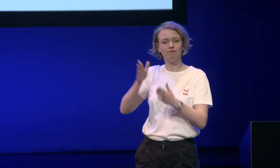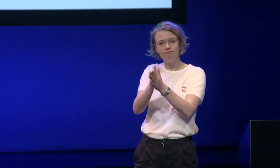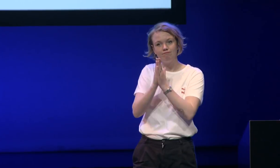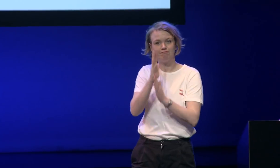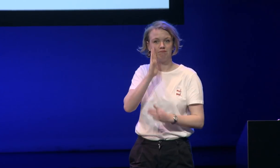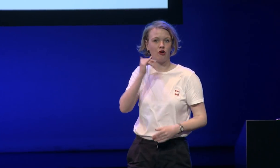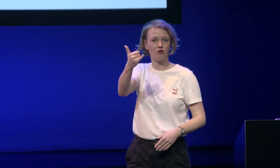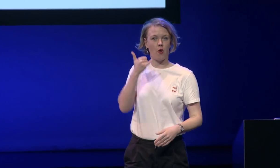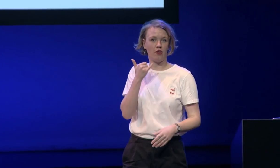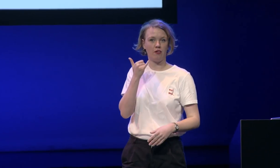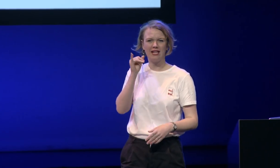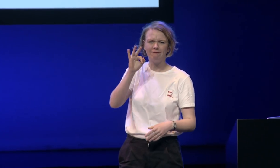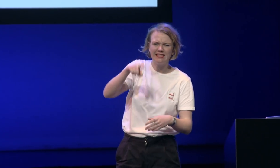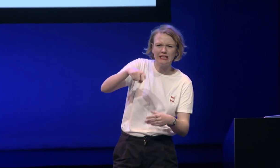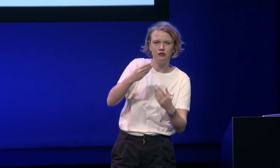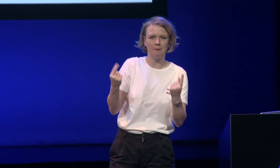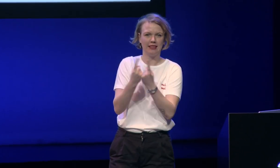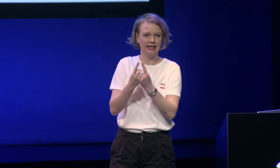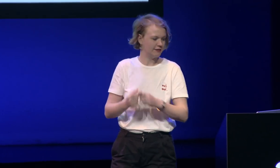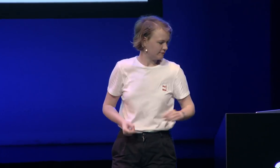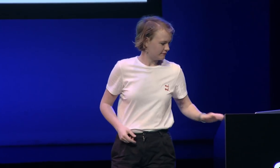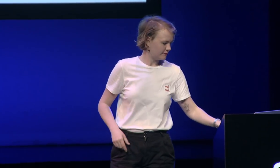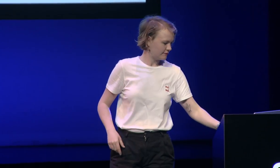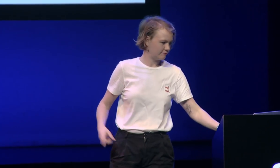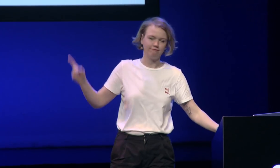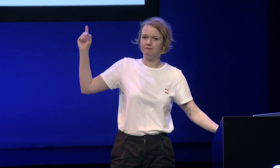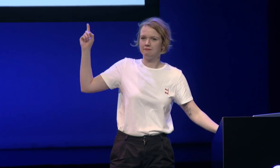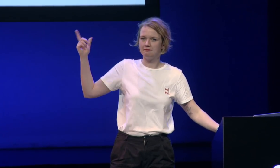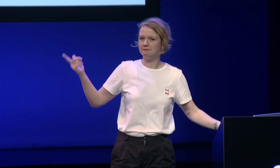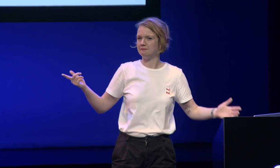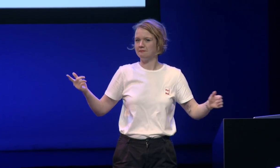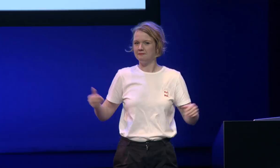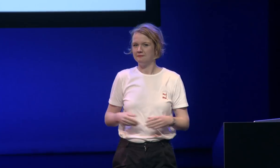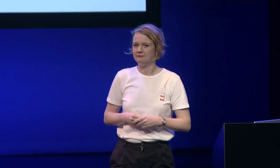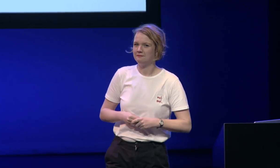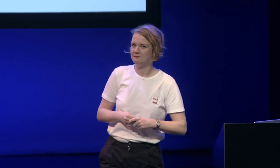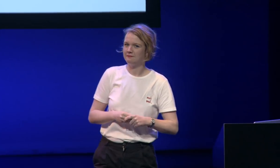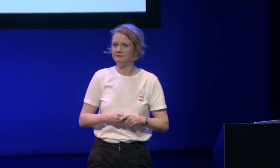these please call us if you need some extra information.